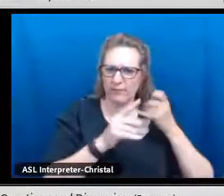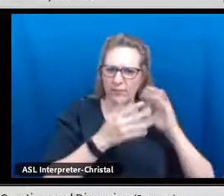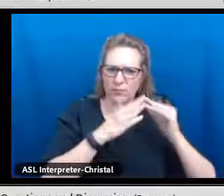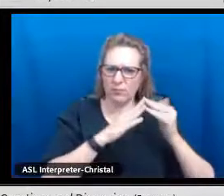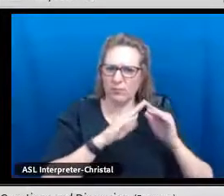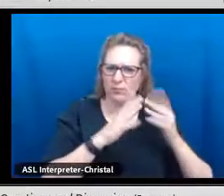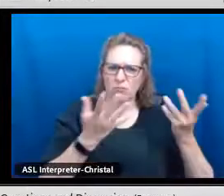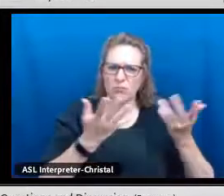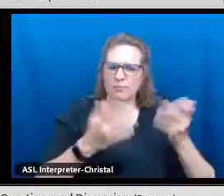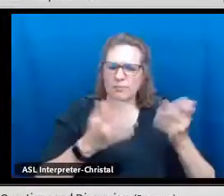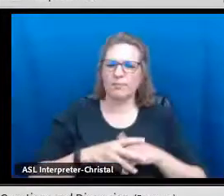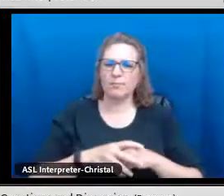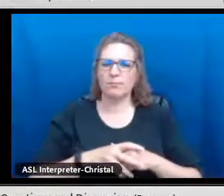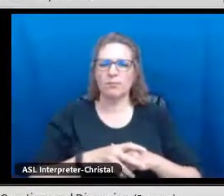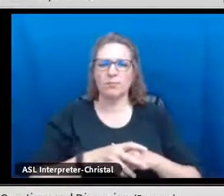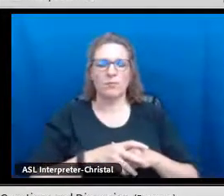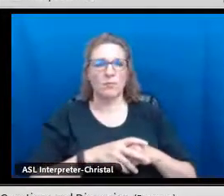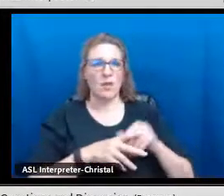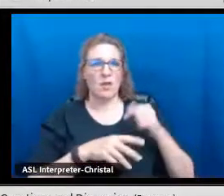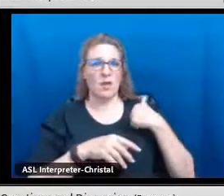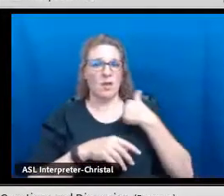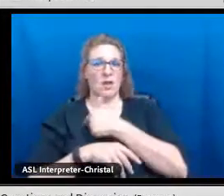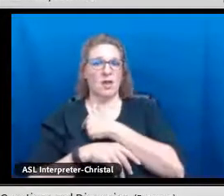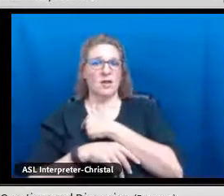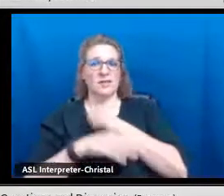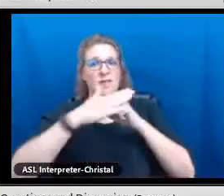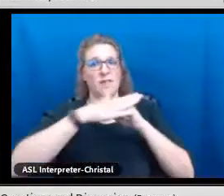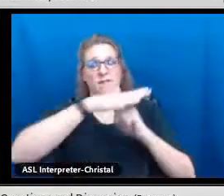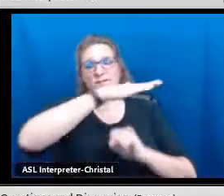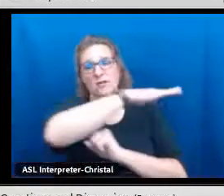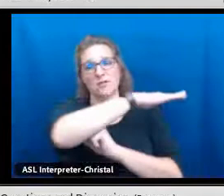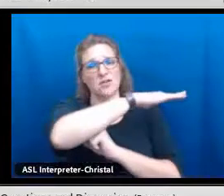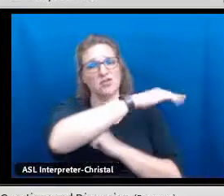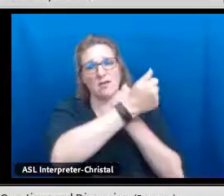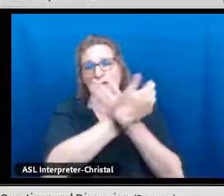input from the community?